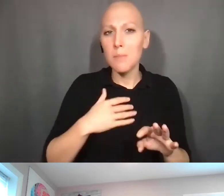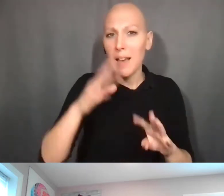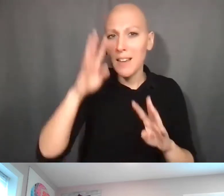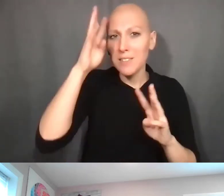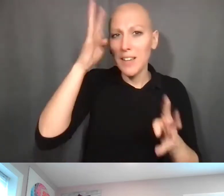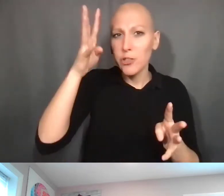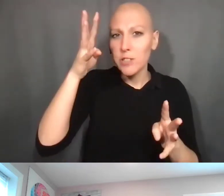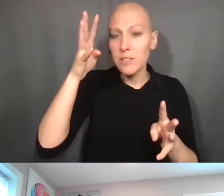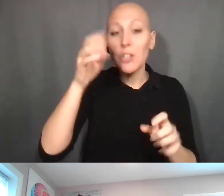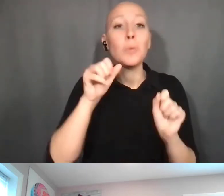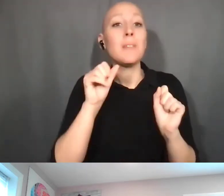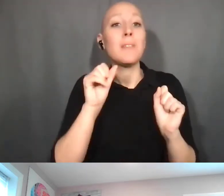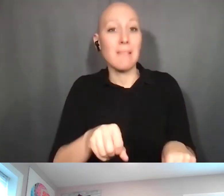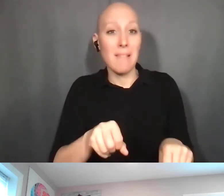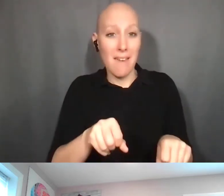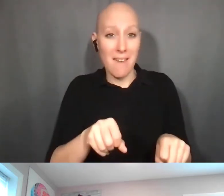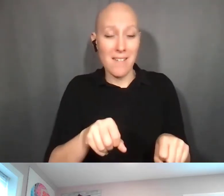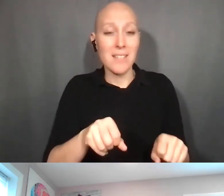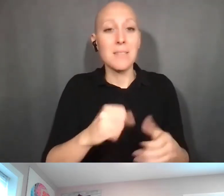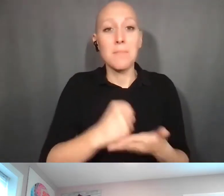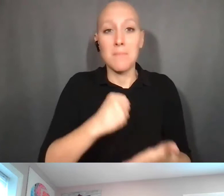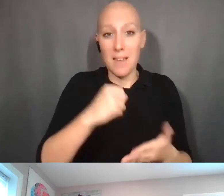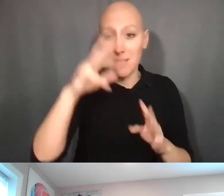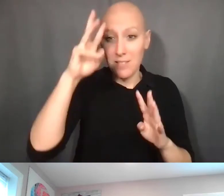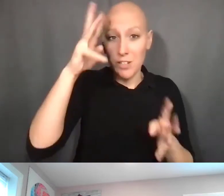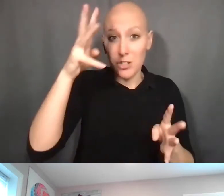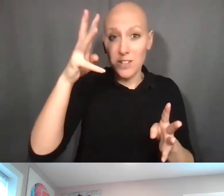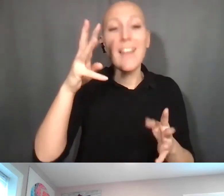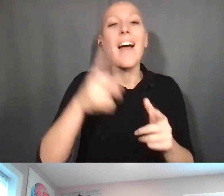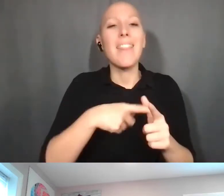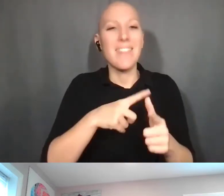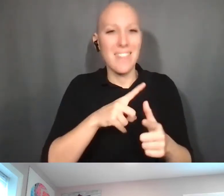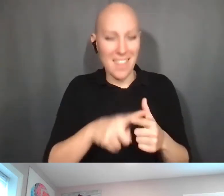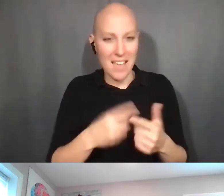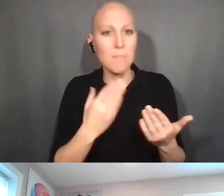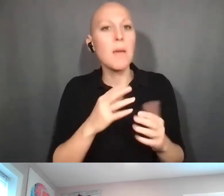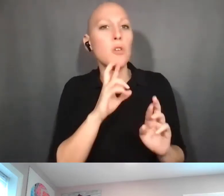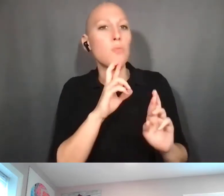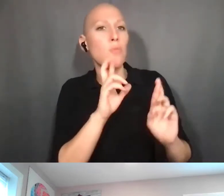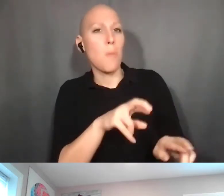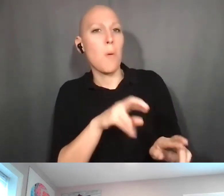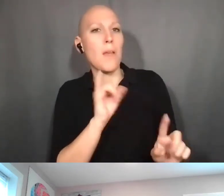you may have a reportable subject invention depending on the investigators' publications.